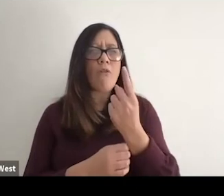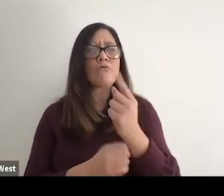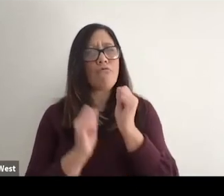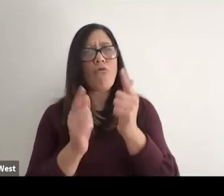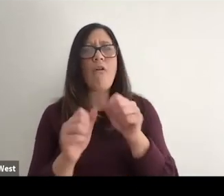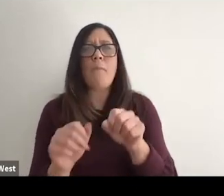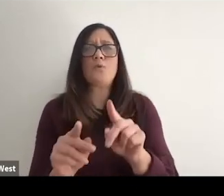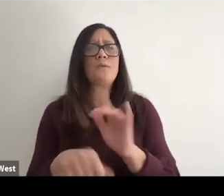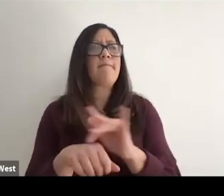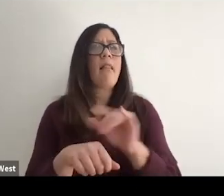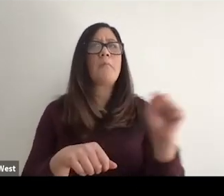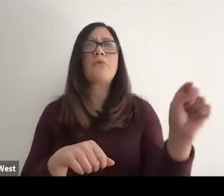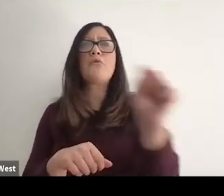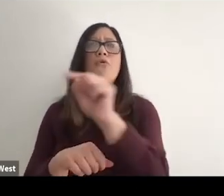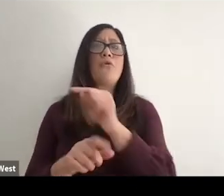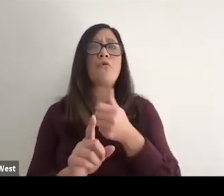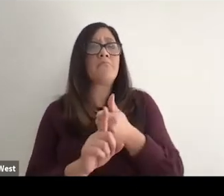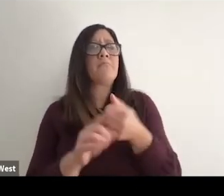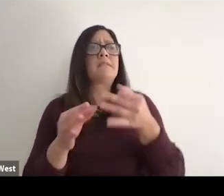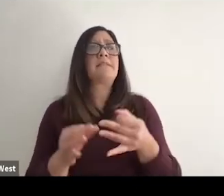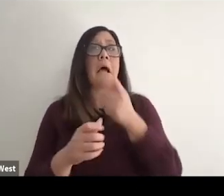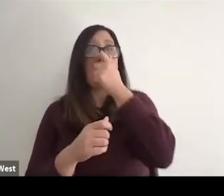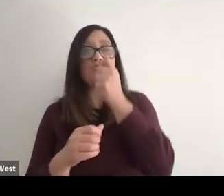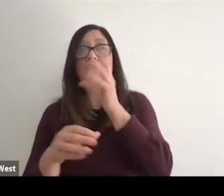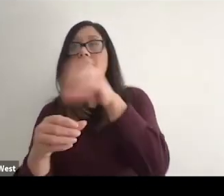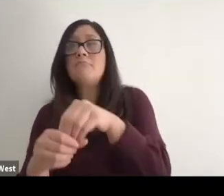and then they can decide if they are interested or not rather than having